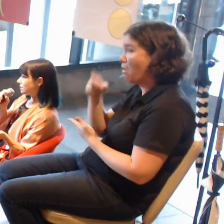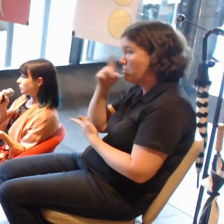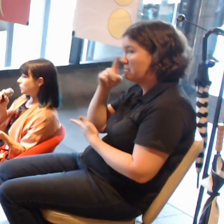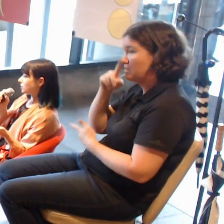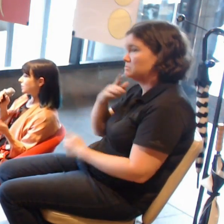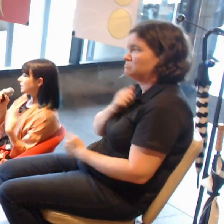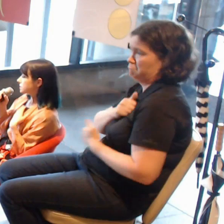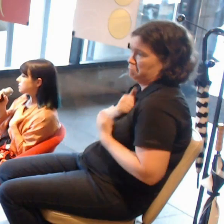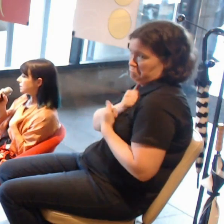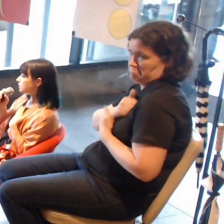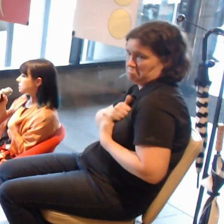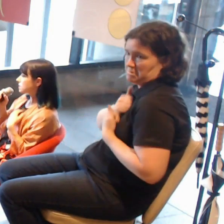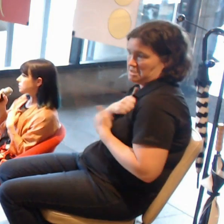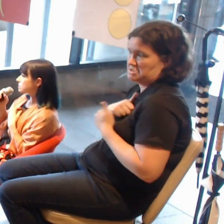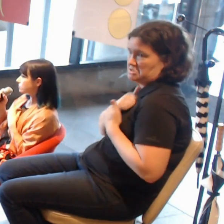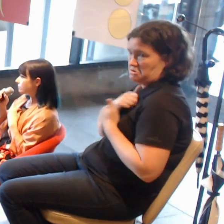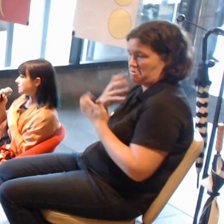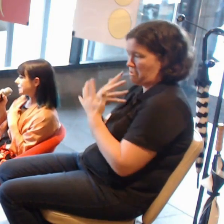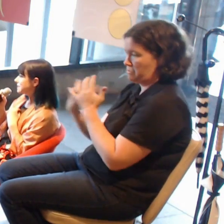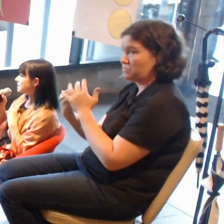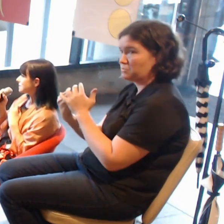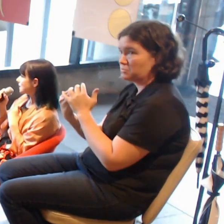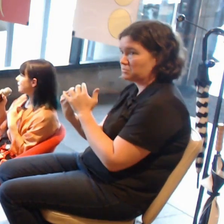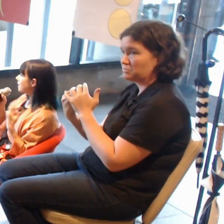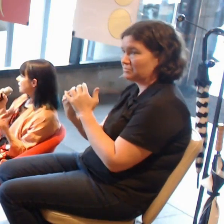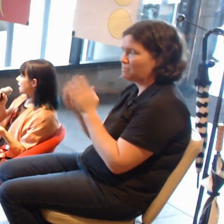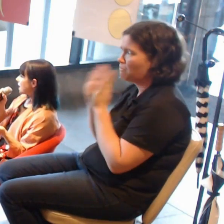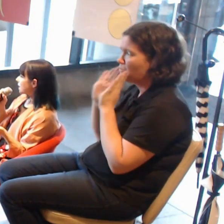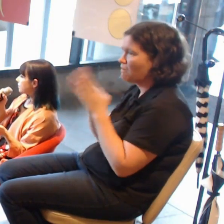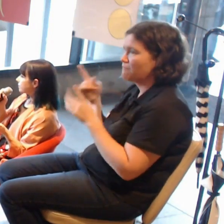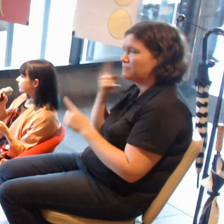it was fantastic to see people who had not actually ever use a headset,